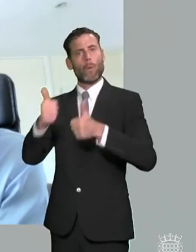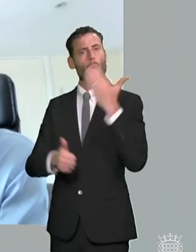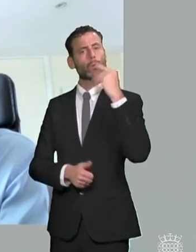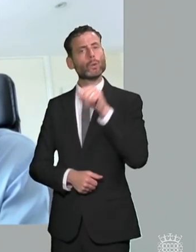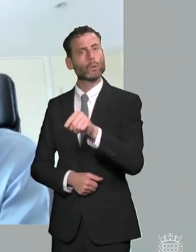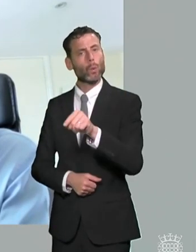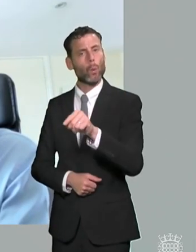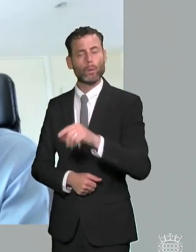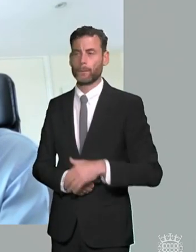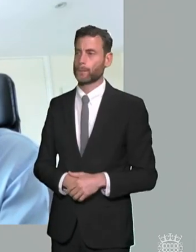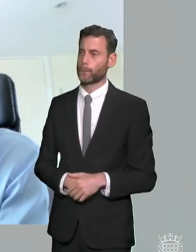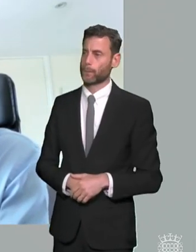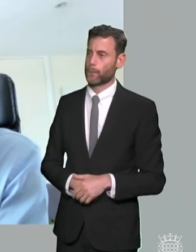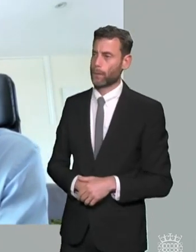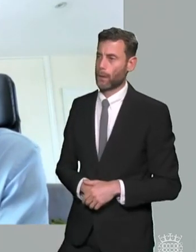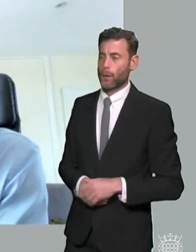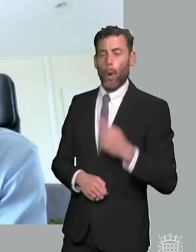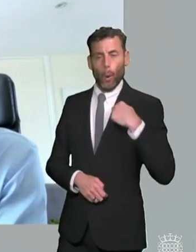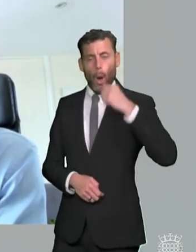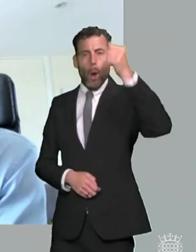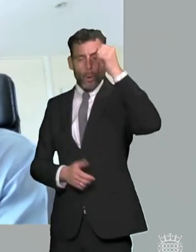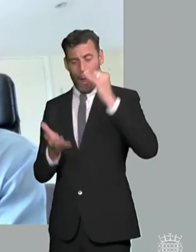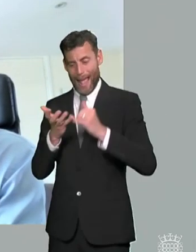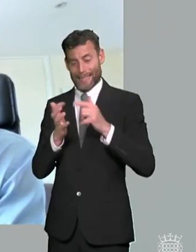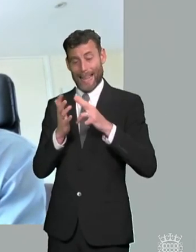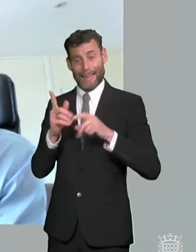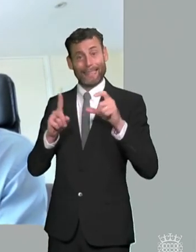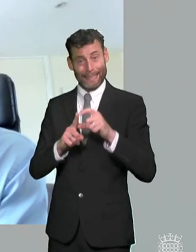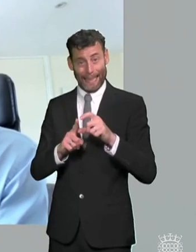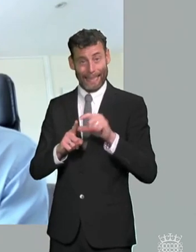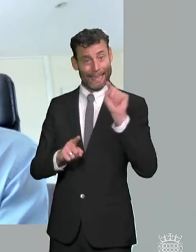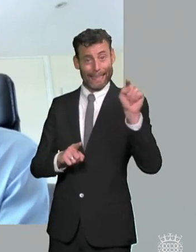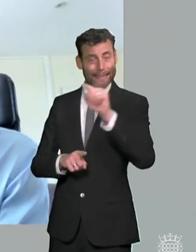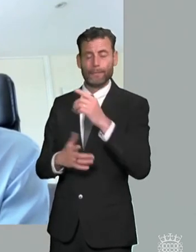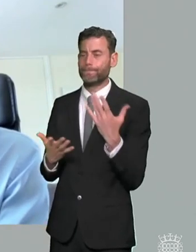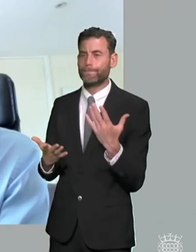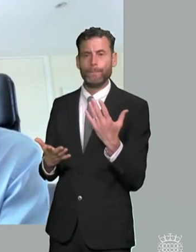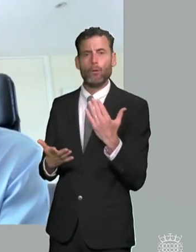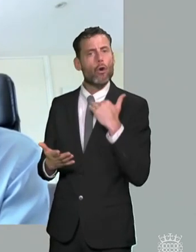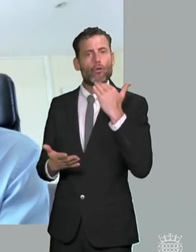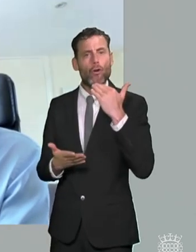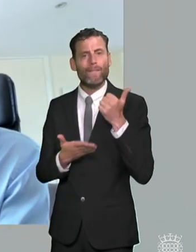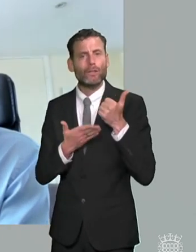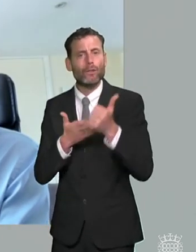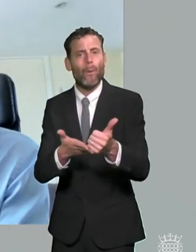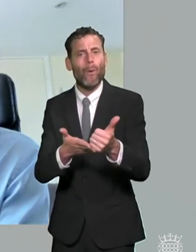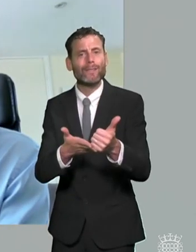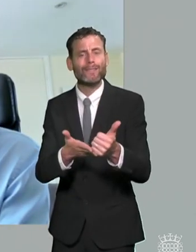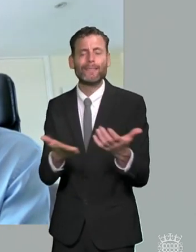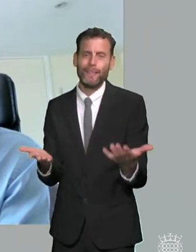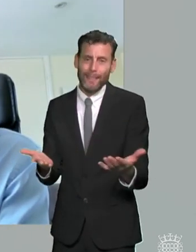very good reasons reasons we understand often because they're not getting the right support and so there's a really clear incentive there for school leaders